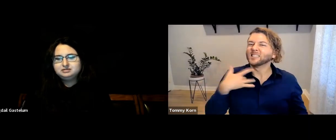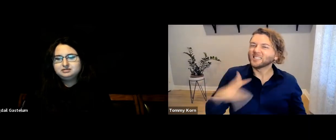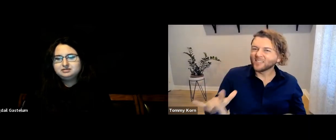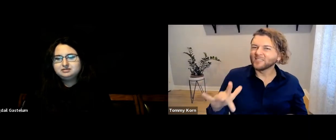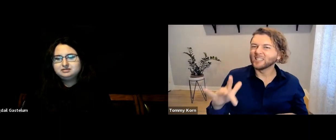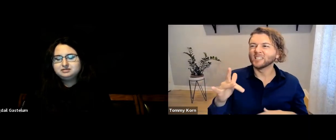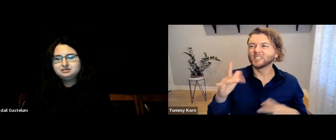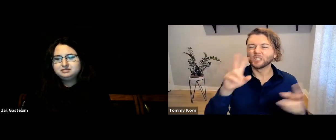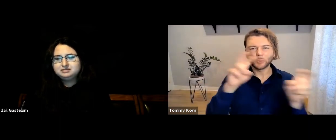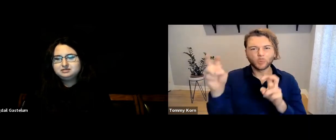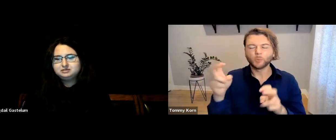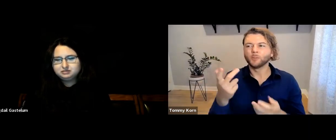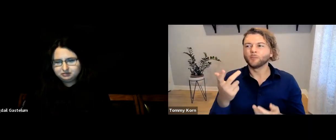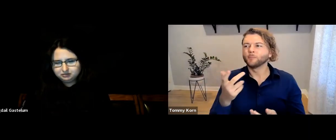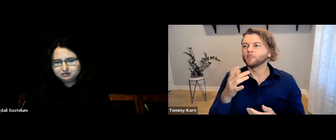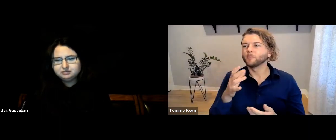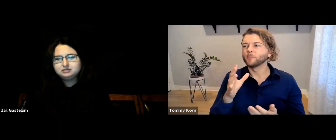since it’s quite a sensitive subject.